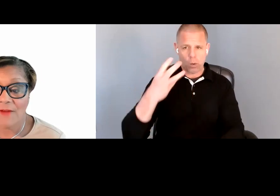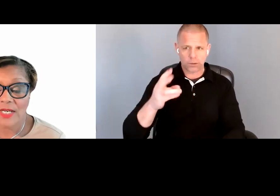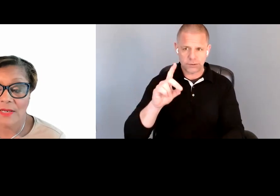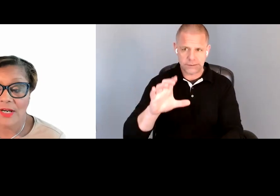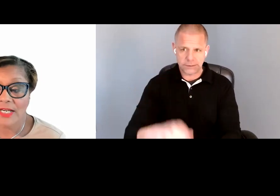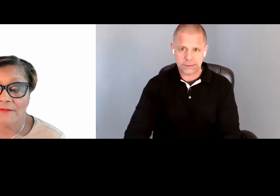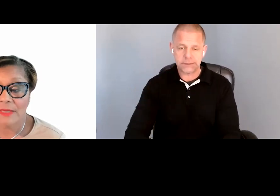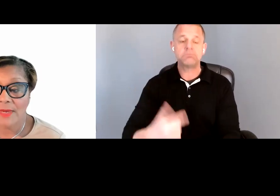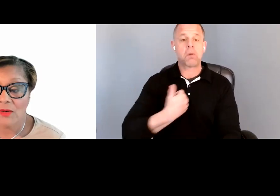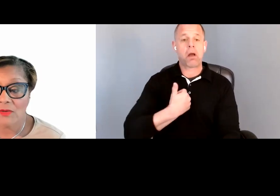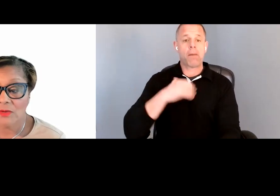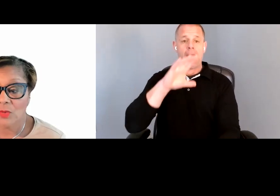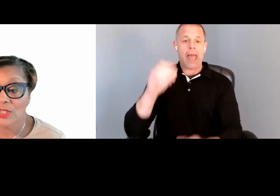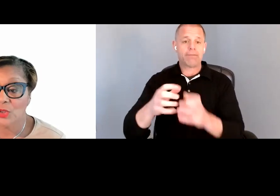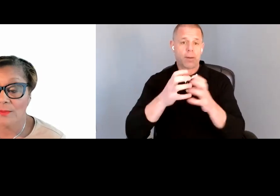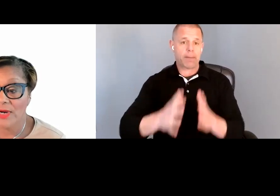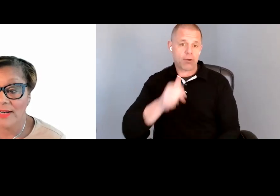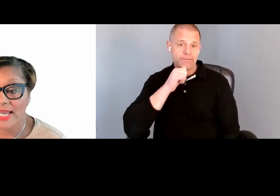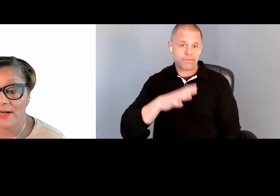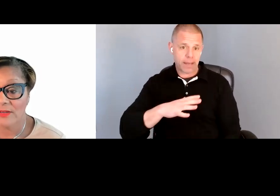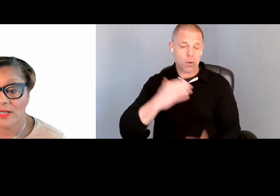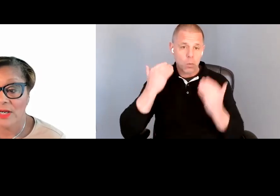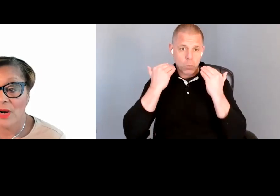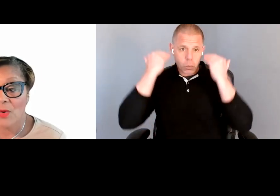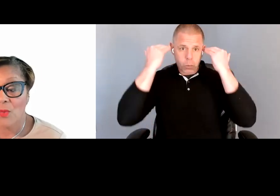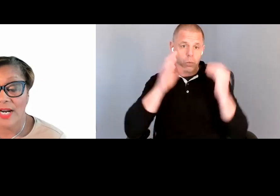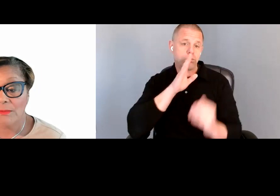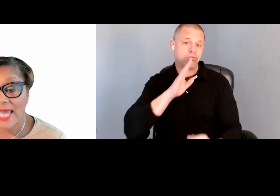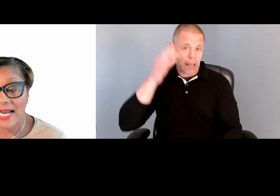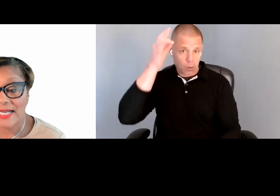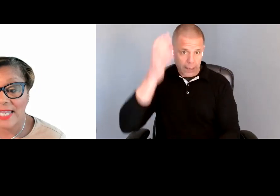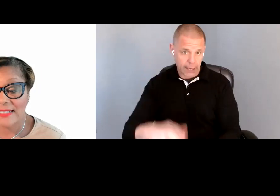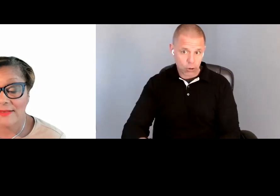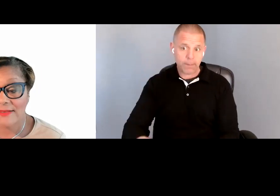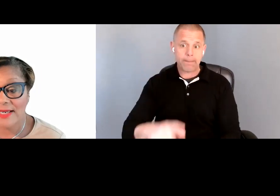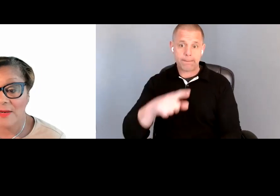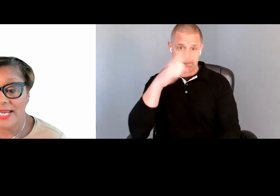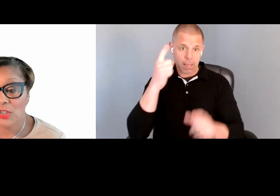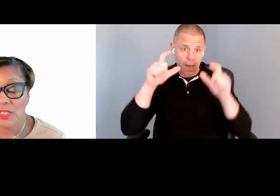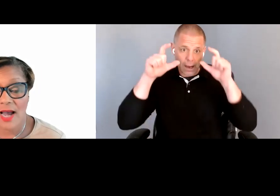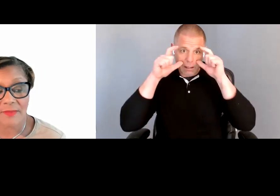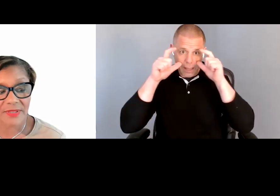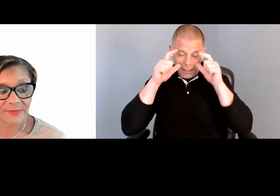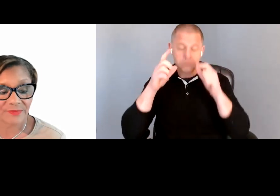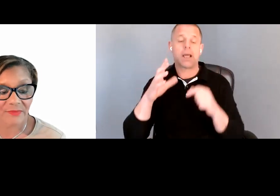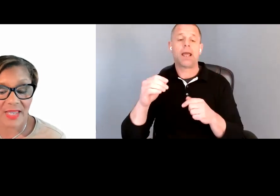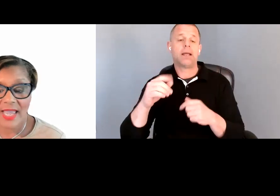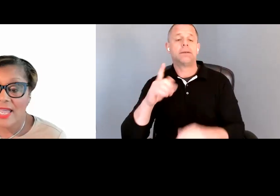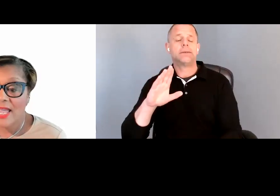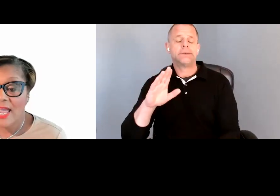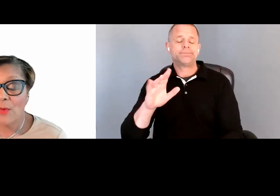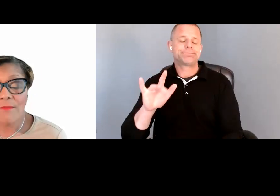African American female with short brown hair wearing black eyeglasses and a beige top. And what